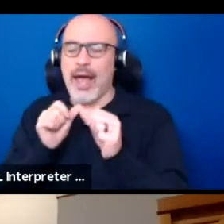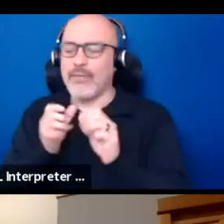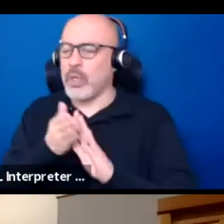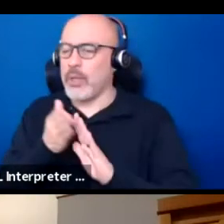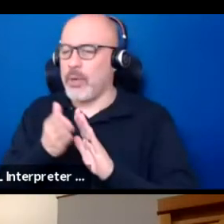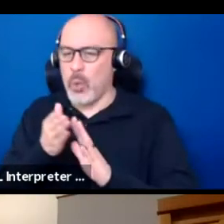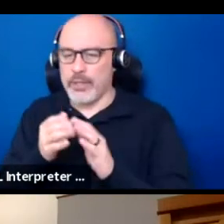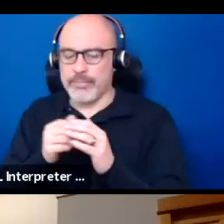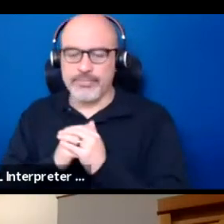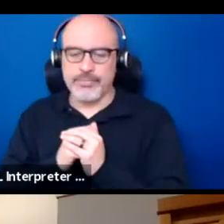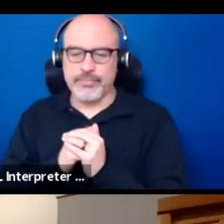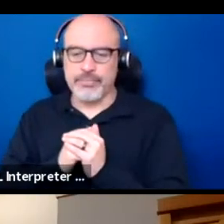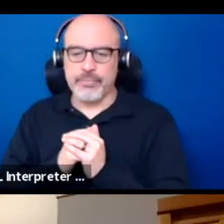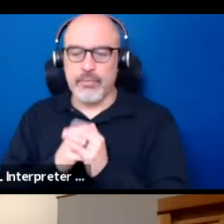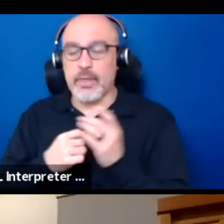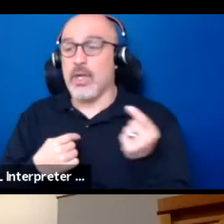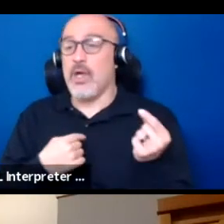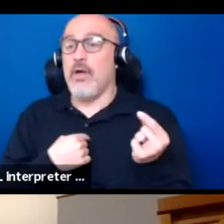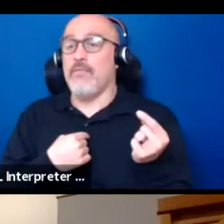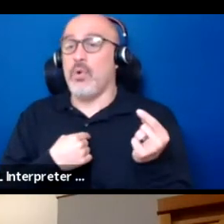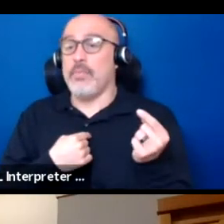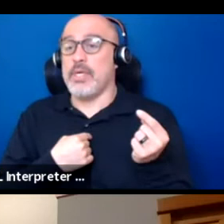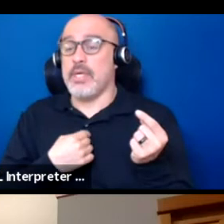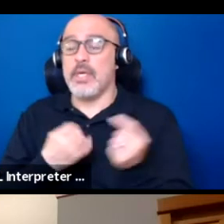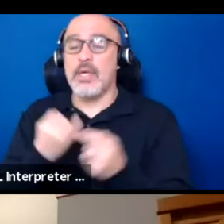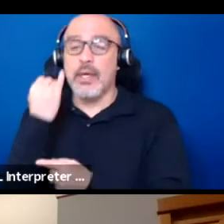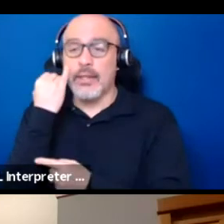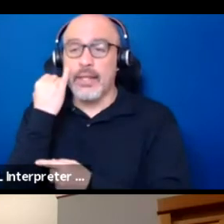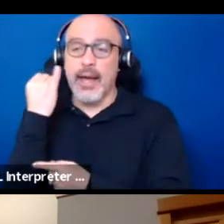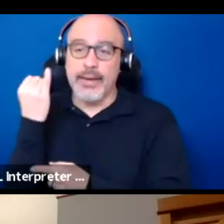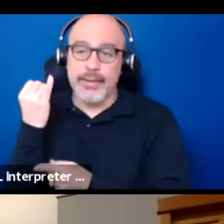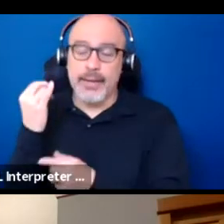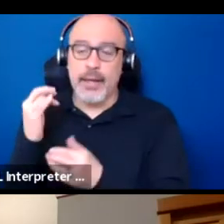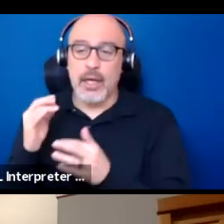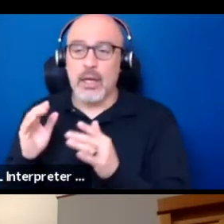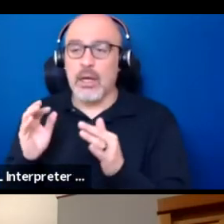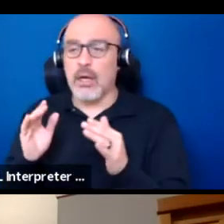And so for me then, the idea of that true relationship